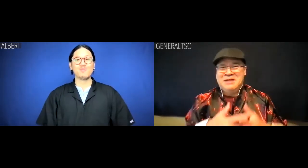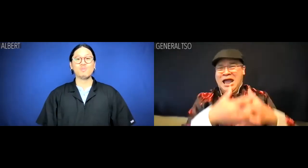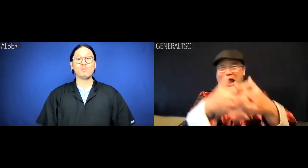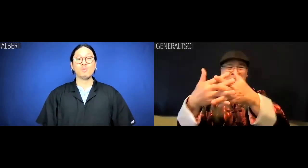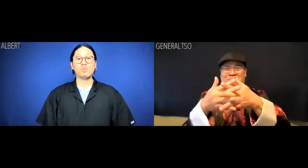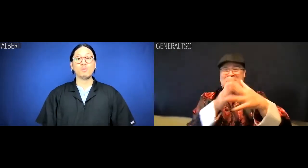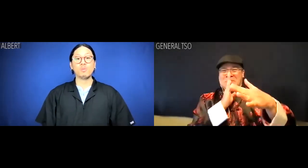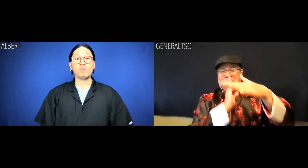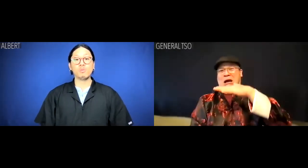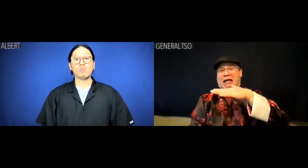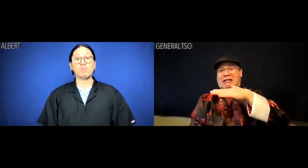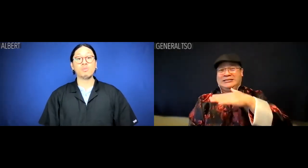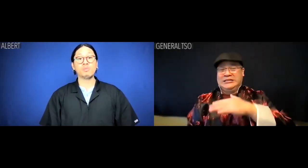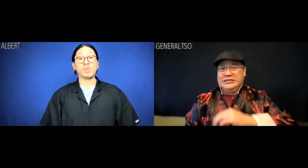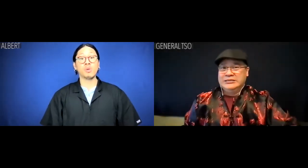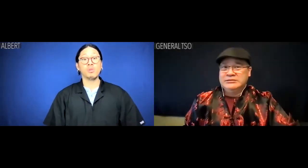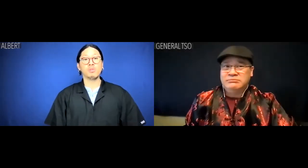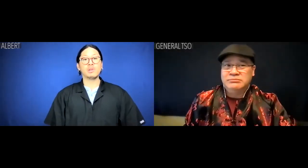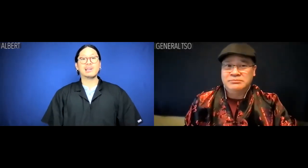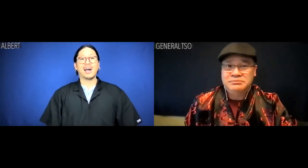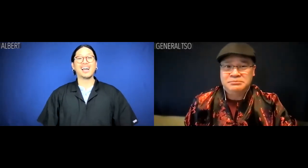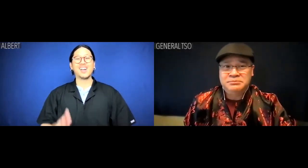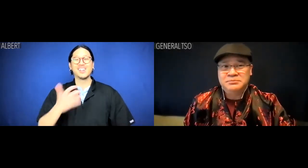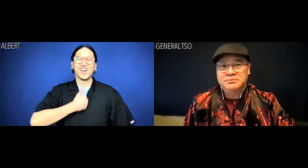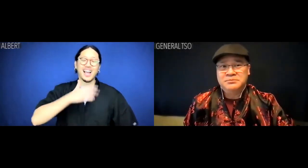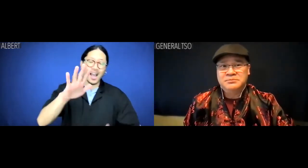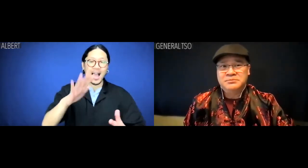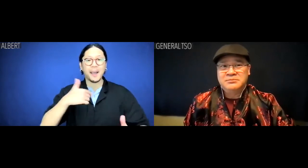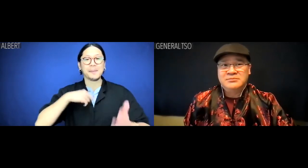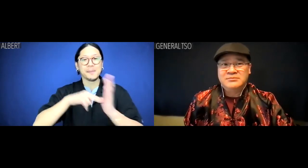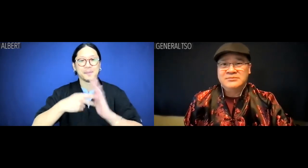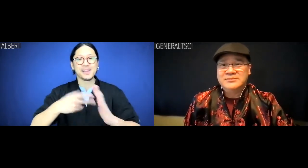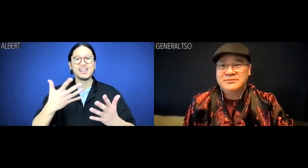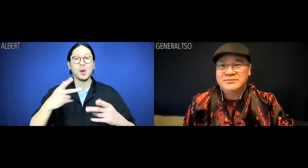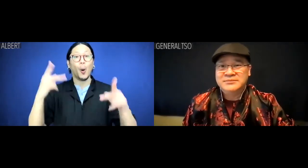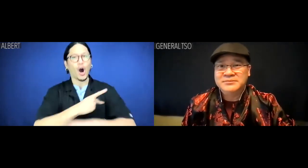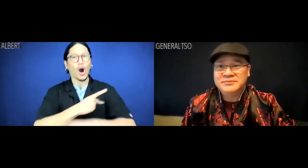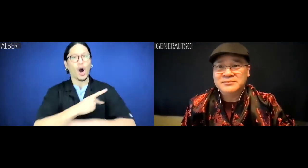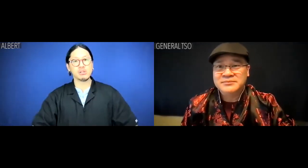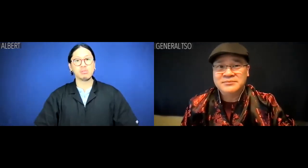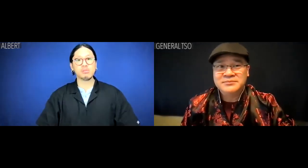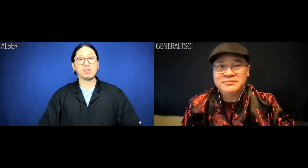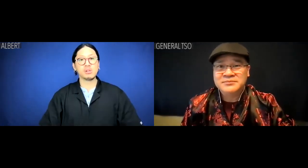General Tso: Ha, American modesty! Albert: Sorry, what I meant was the worst.